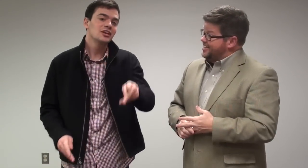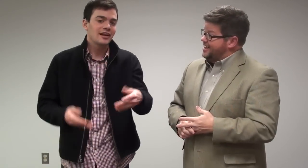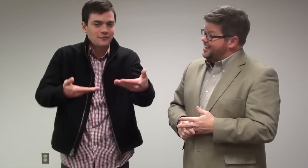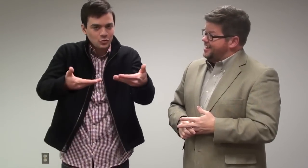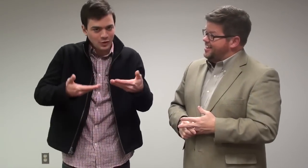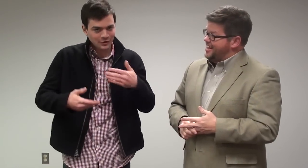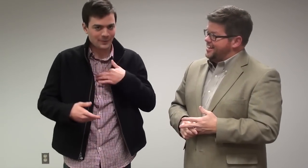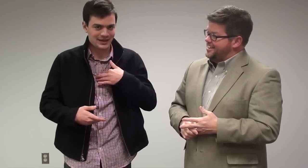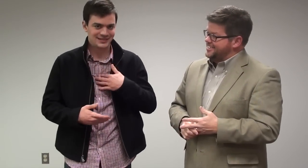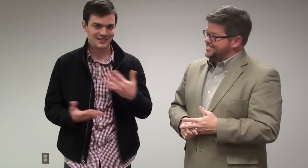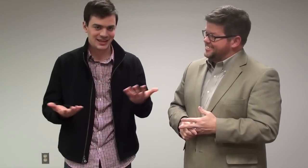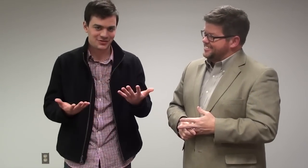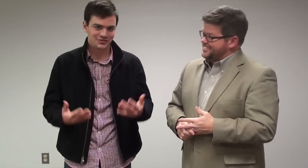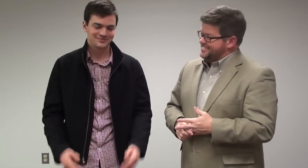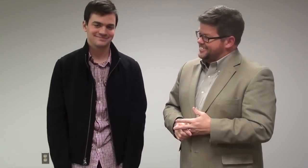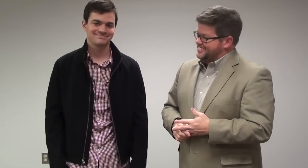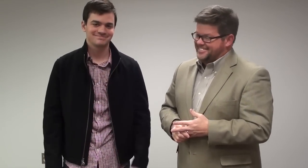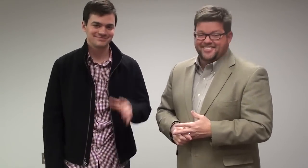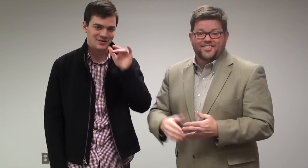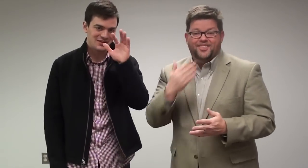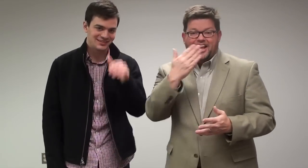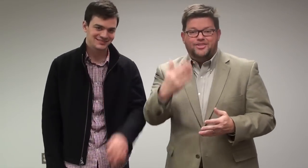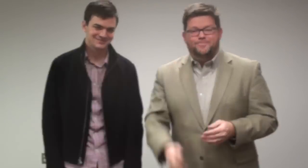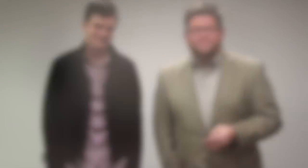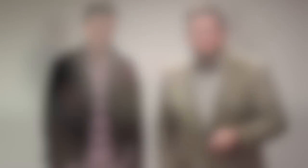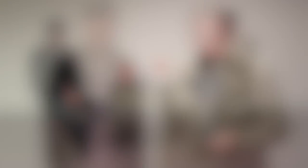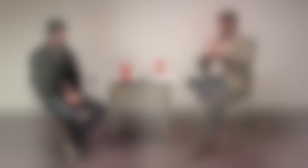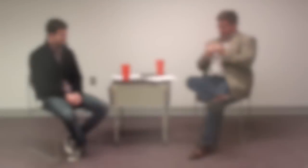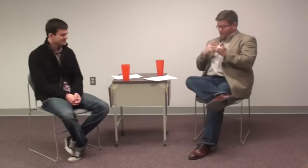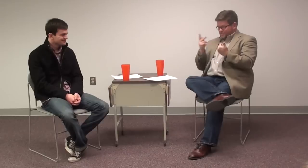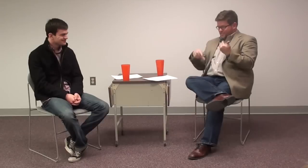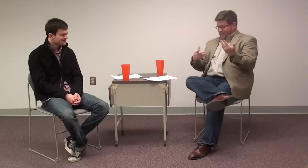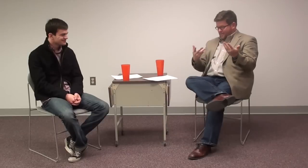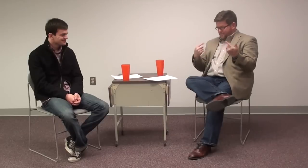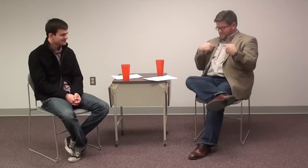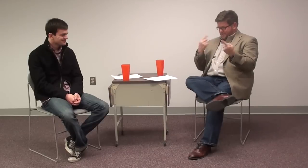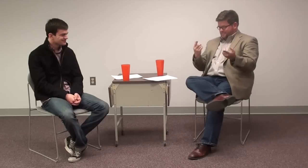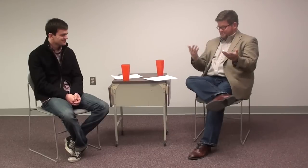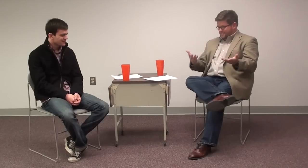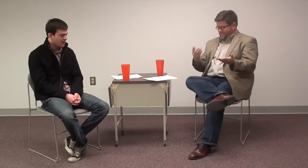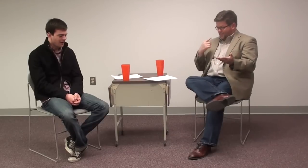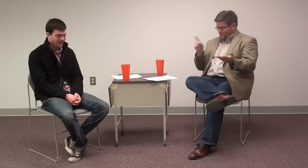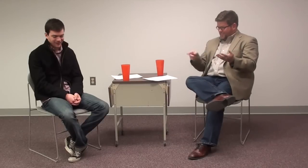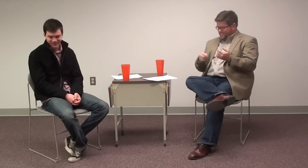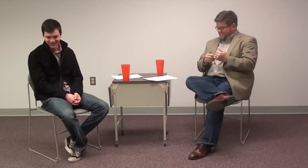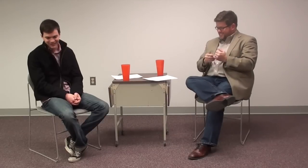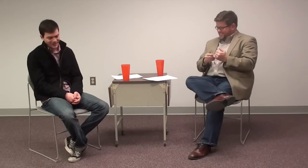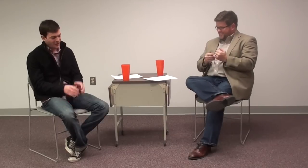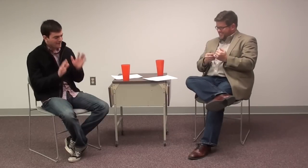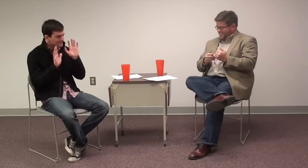Thanks, Philadelphia, for welcoming me here. Bye! Thank you! How's Philadelphia been treating you so far?